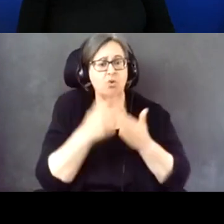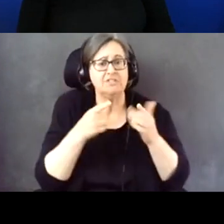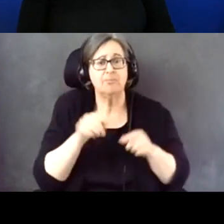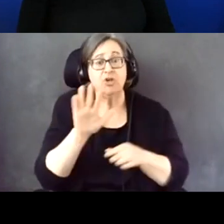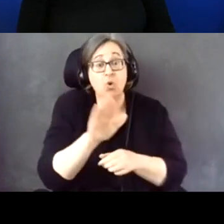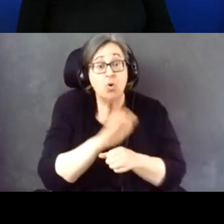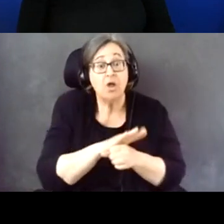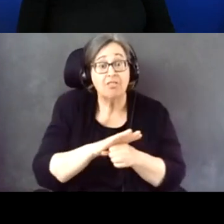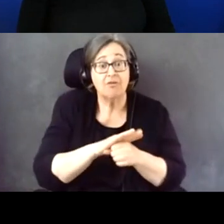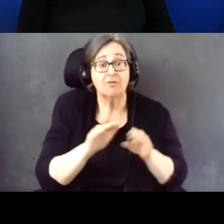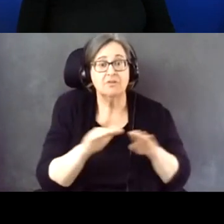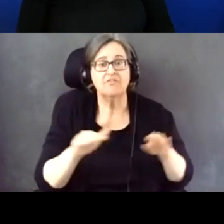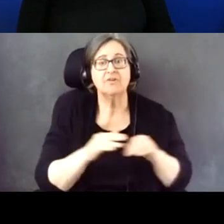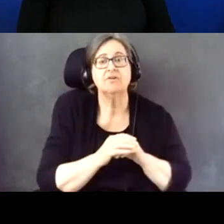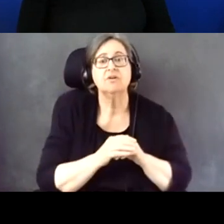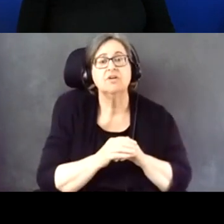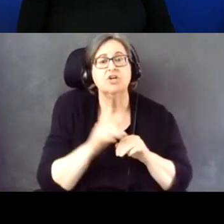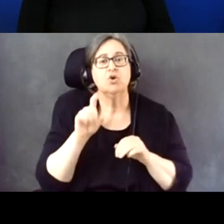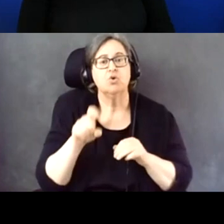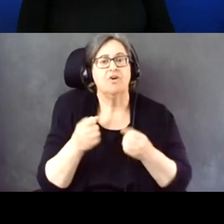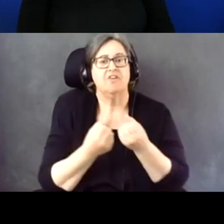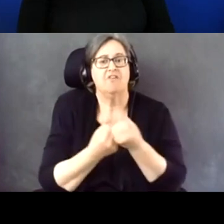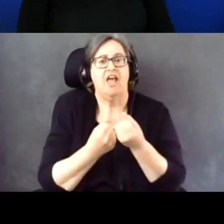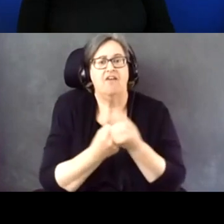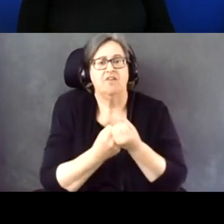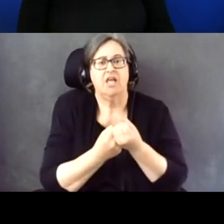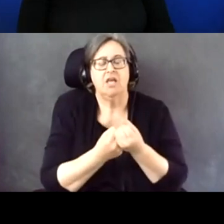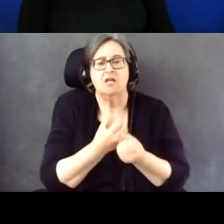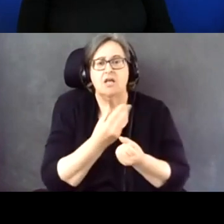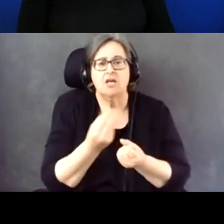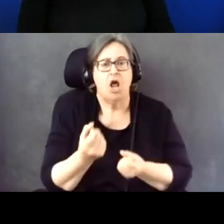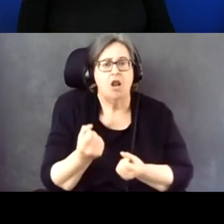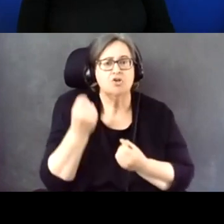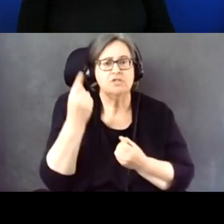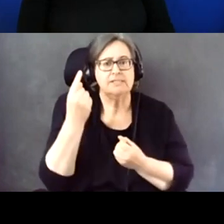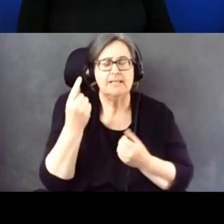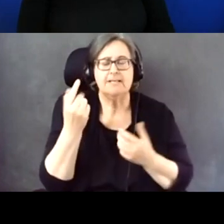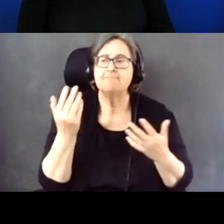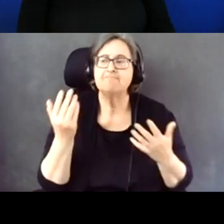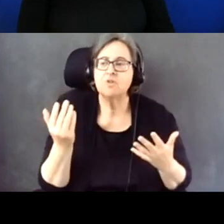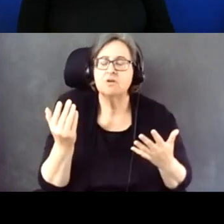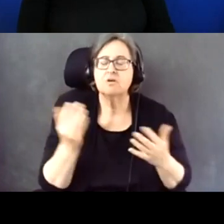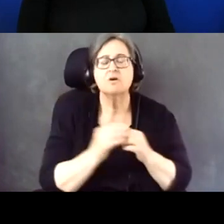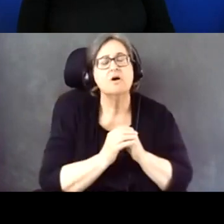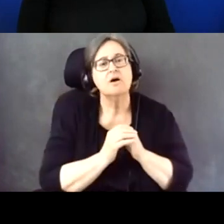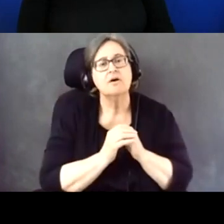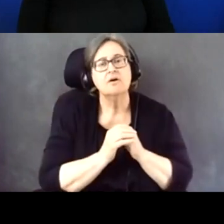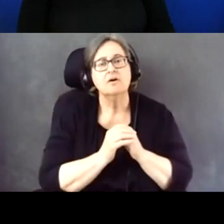And then being able to advocate understanding, because a person with disability is going